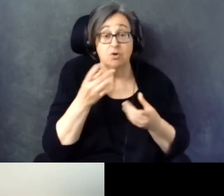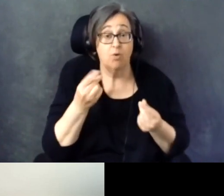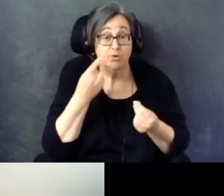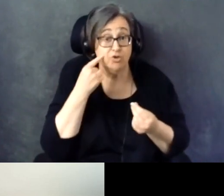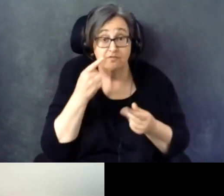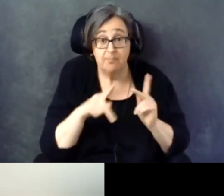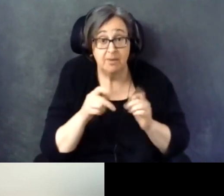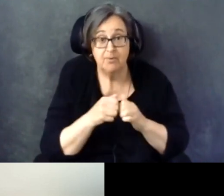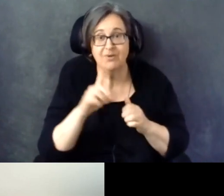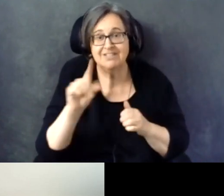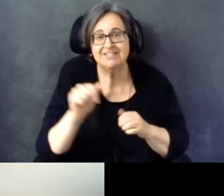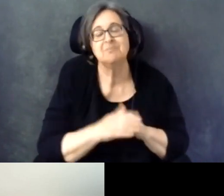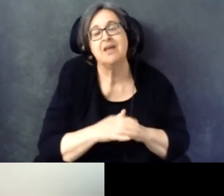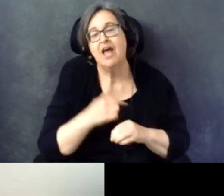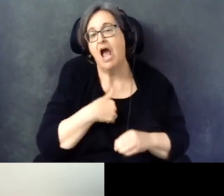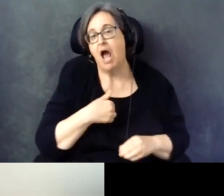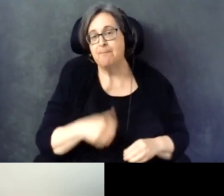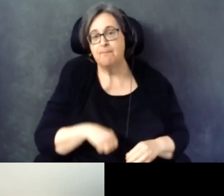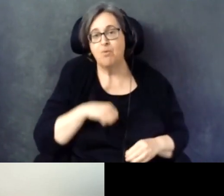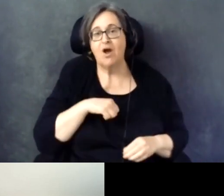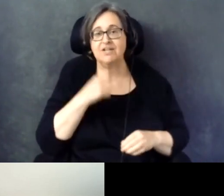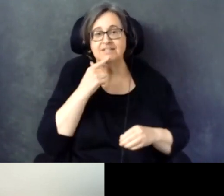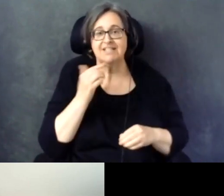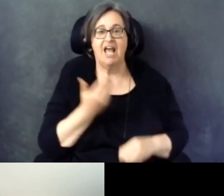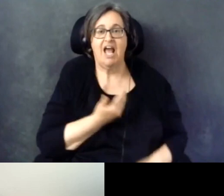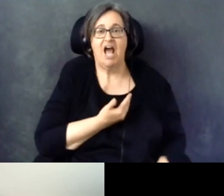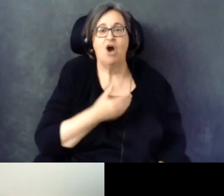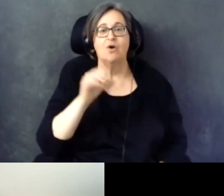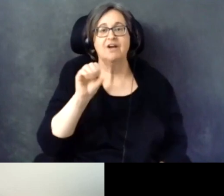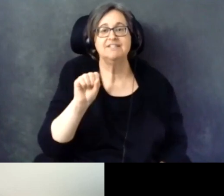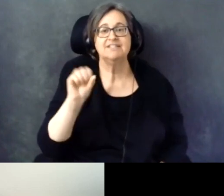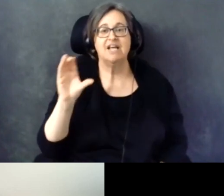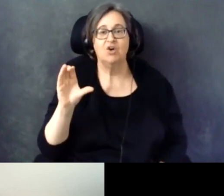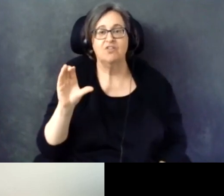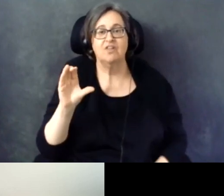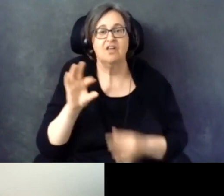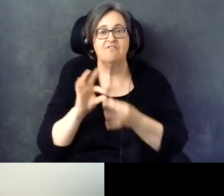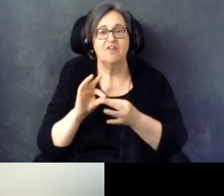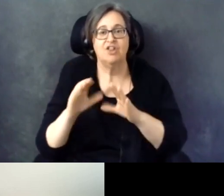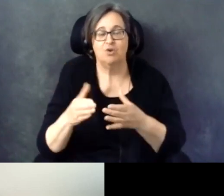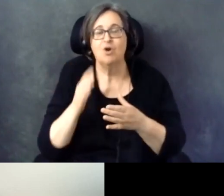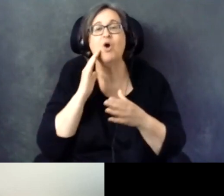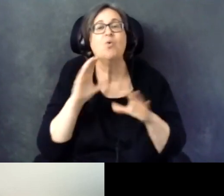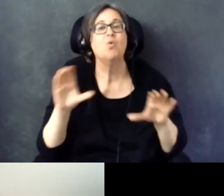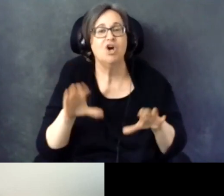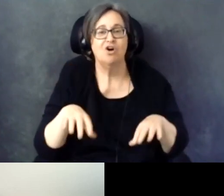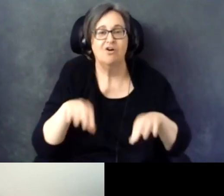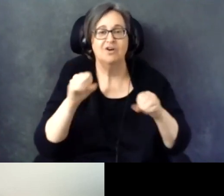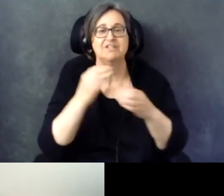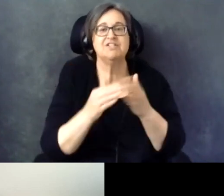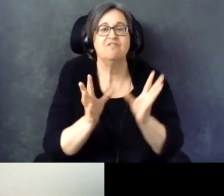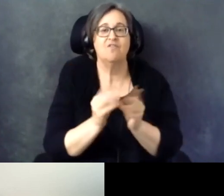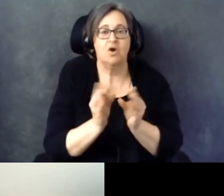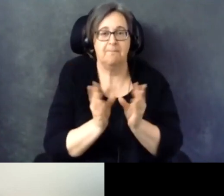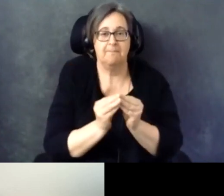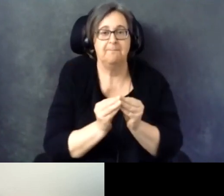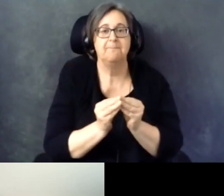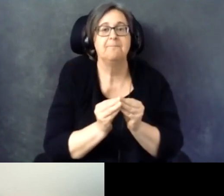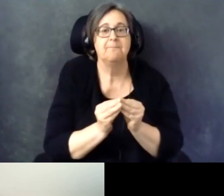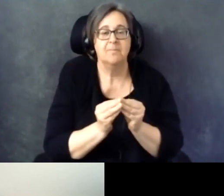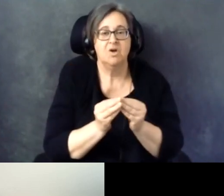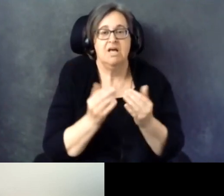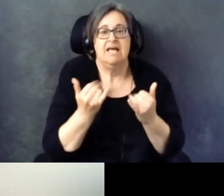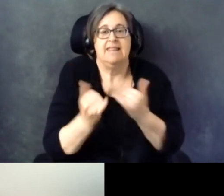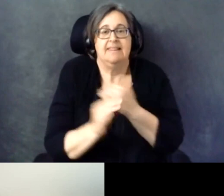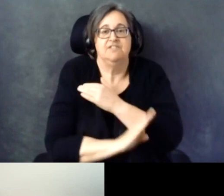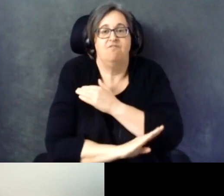And I'm proud to say our South Carolina affiliate will do some forums as well in this fall.